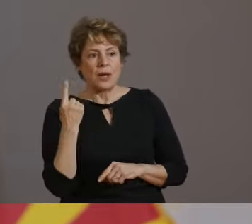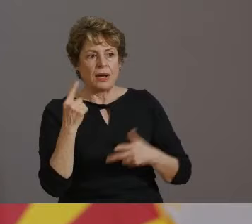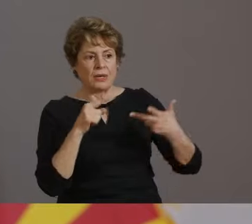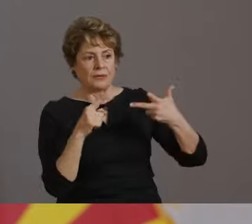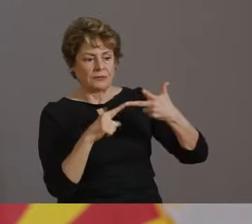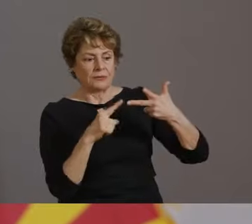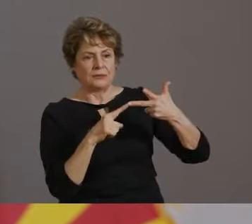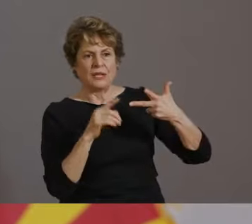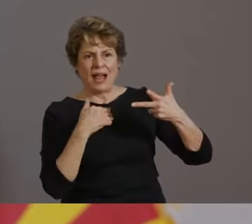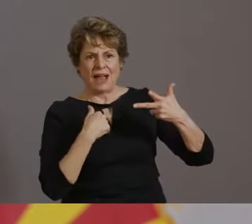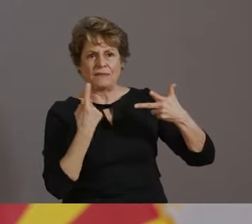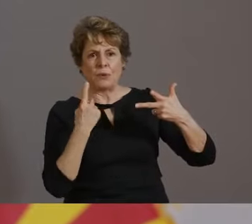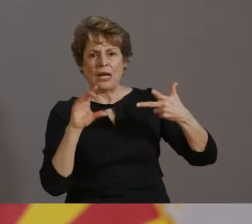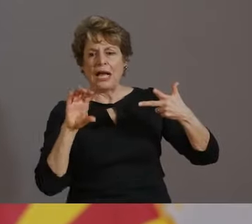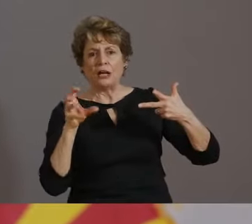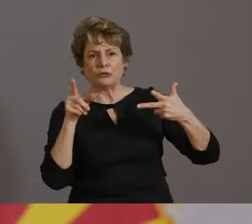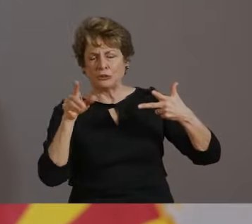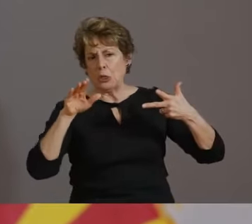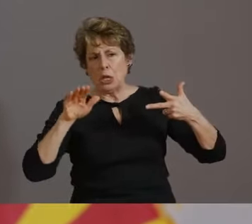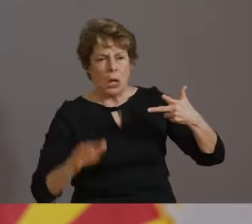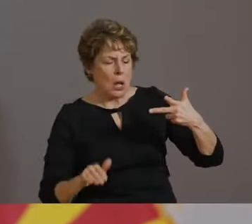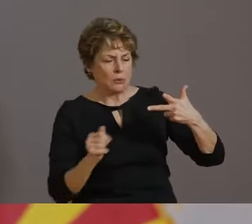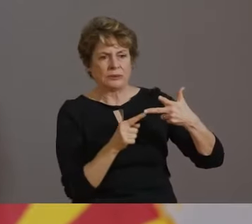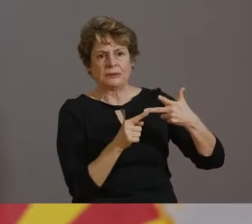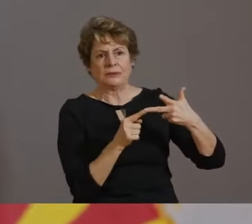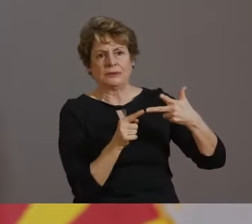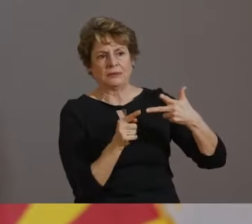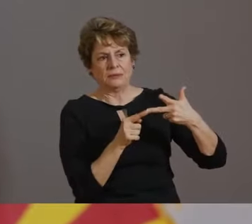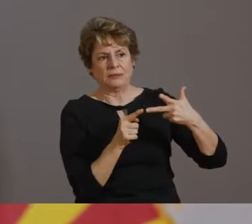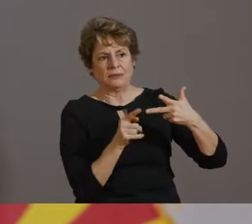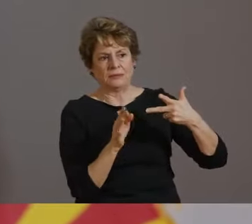CATEGORY THIS WEEK WHEN OUR DASHBOARD UPDATES.